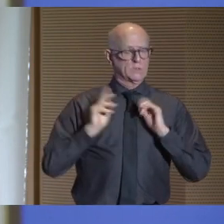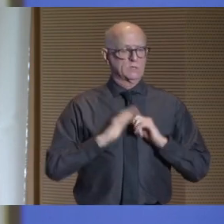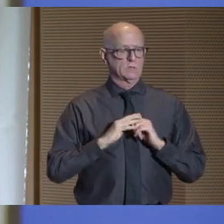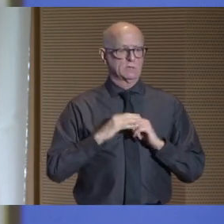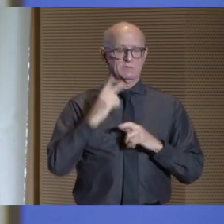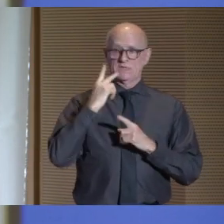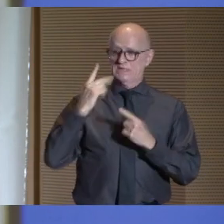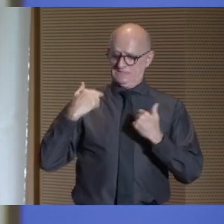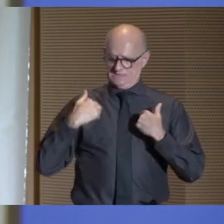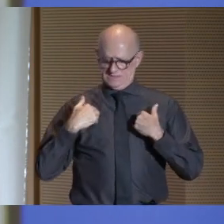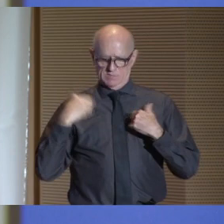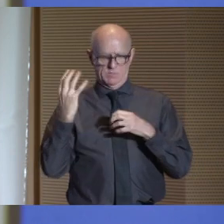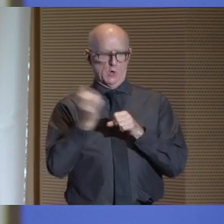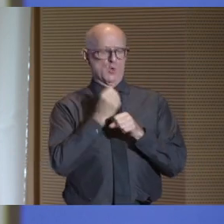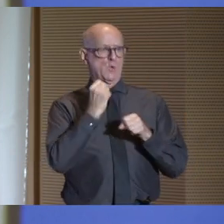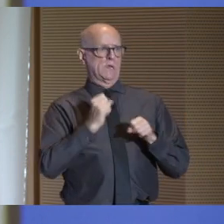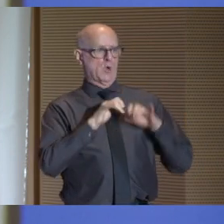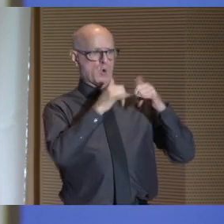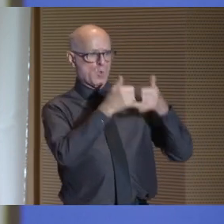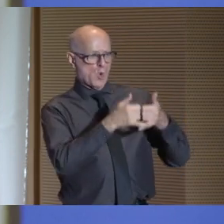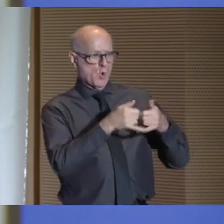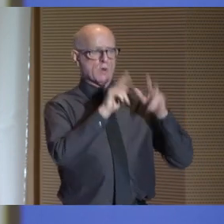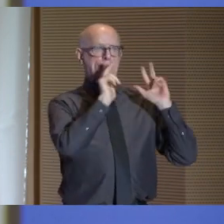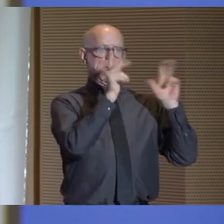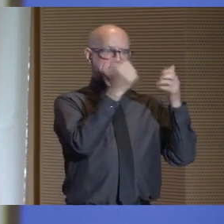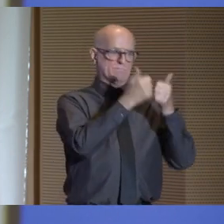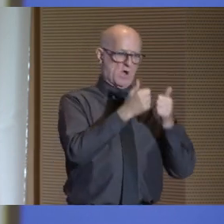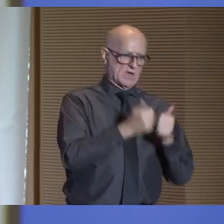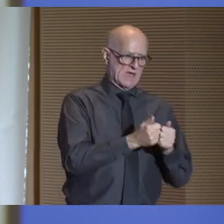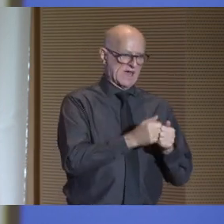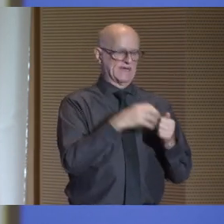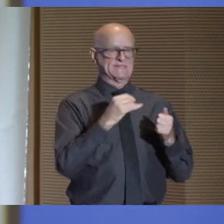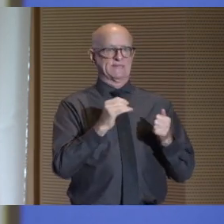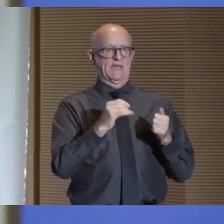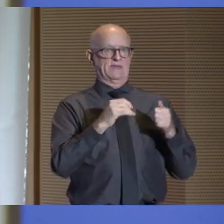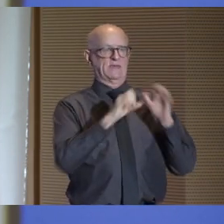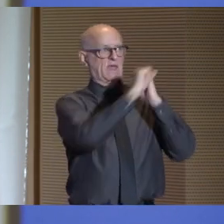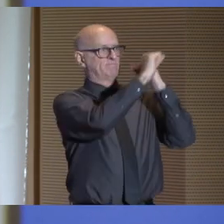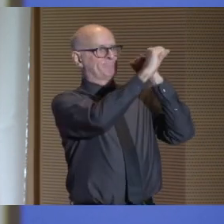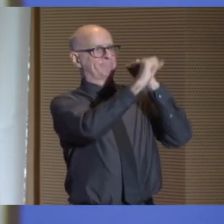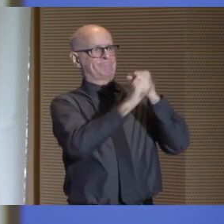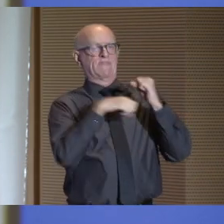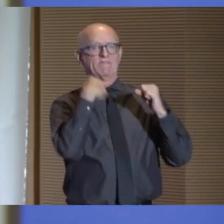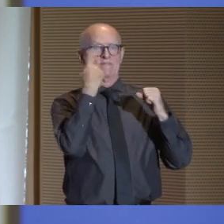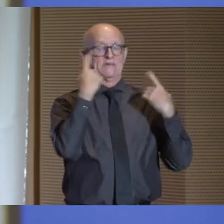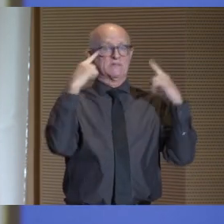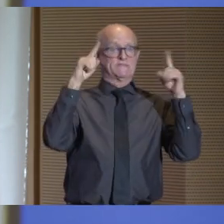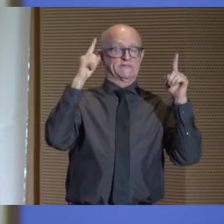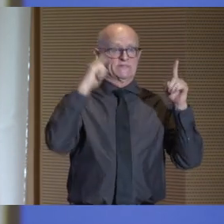Seeing me win awards, win basketball games, and literally being the face of success for CUNY last year,